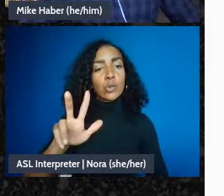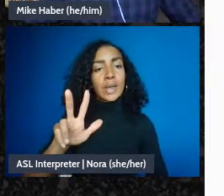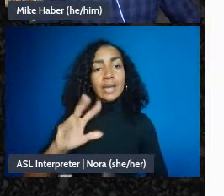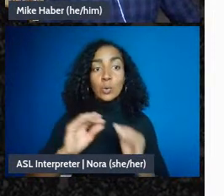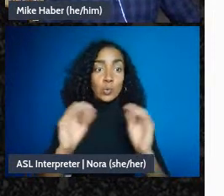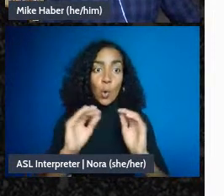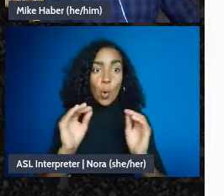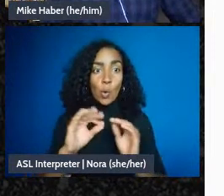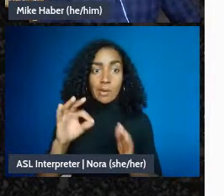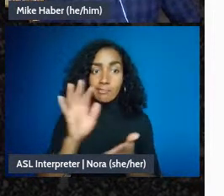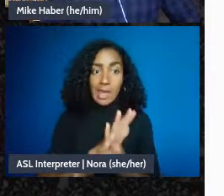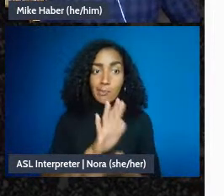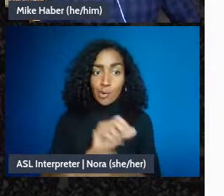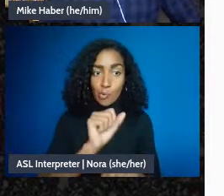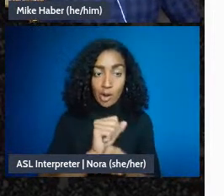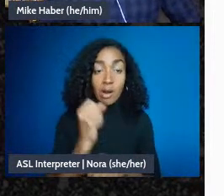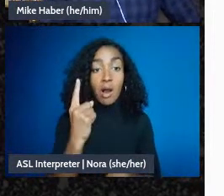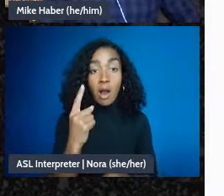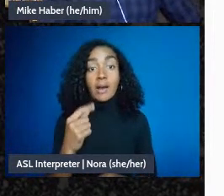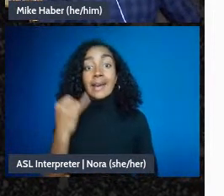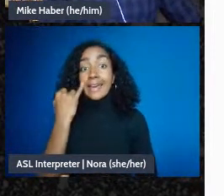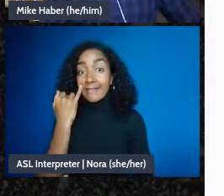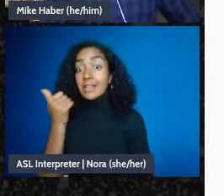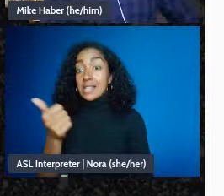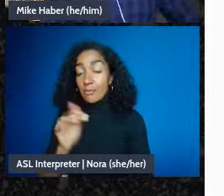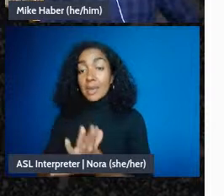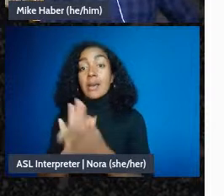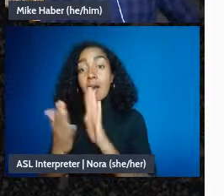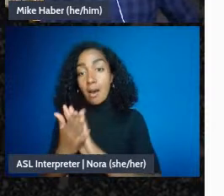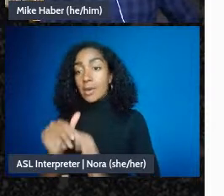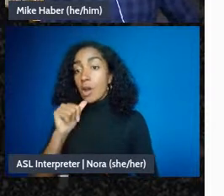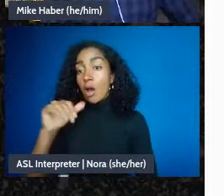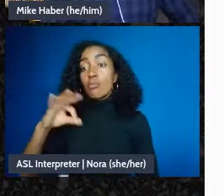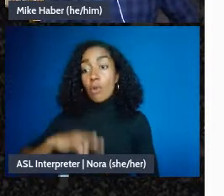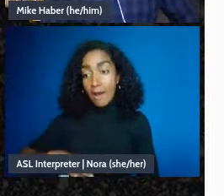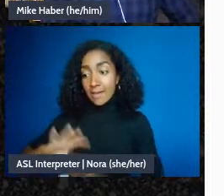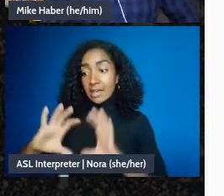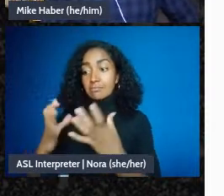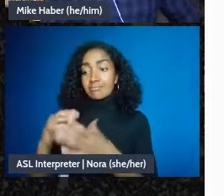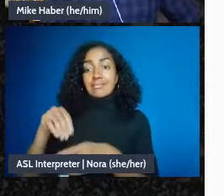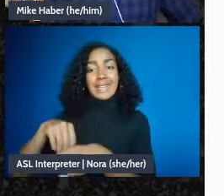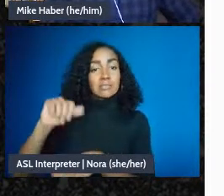non-profit, if you're incorporating a nonprofit corporation in your state you can kind of hold off